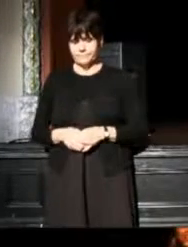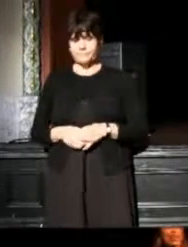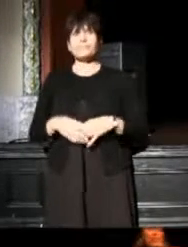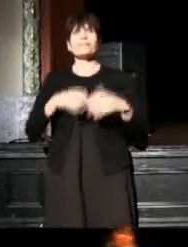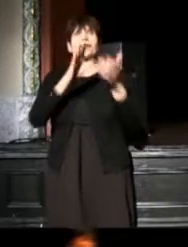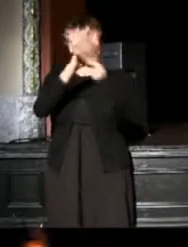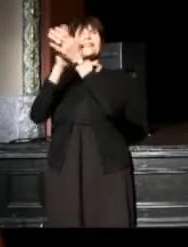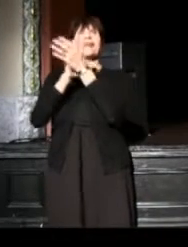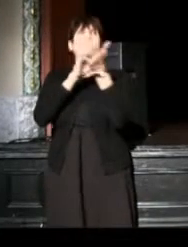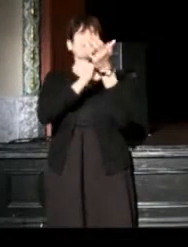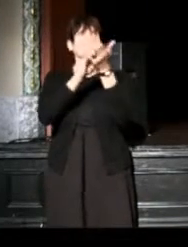(Diane Rodriguez) Hello!